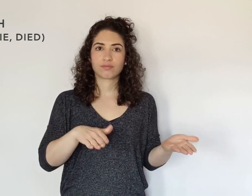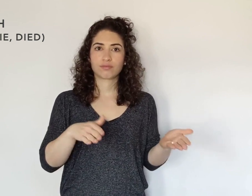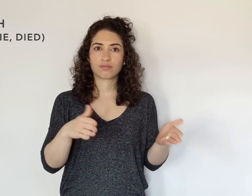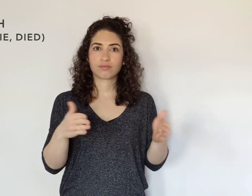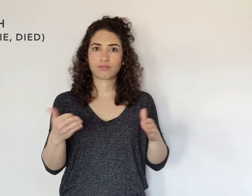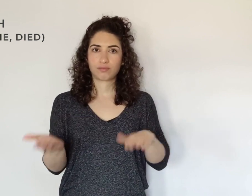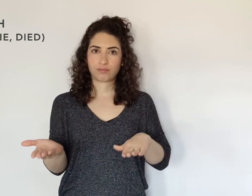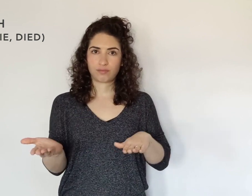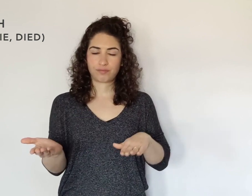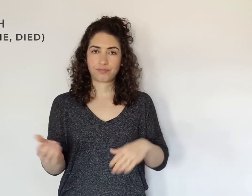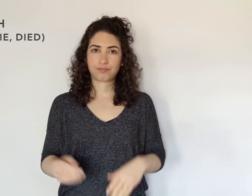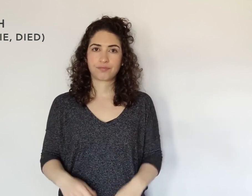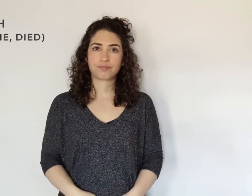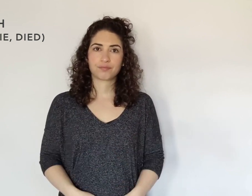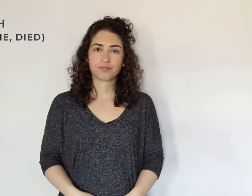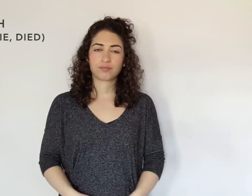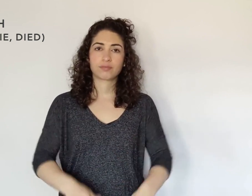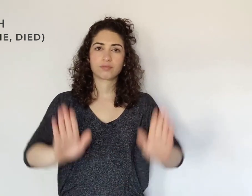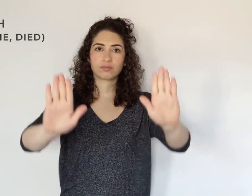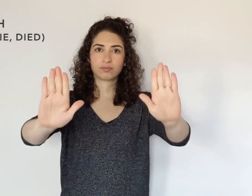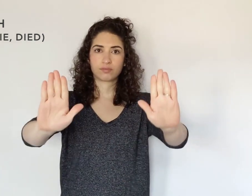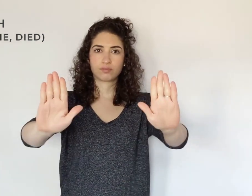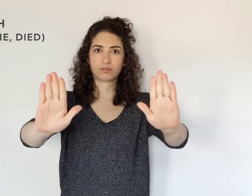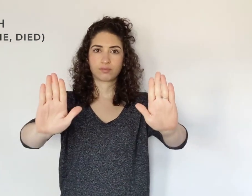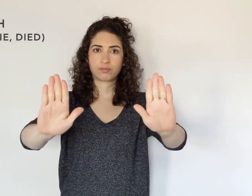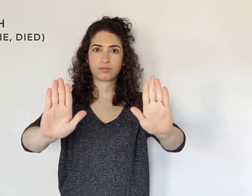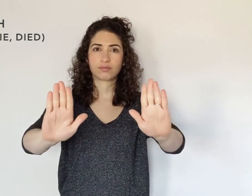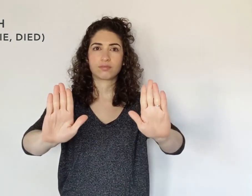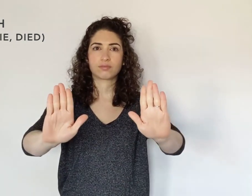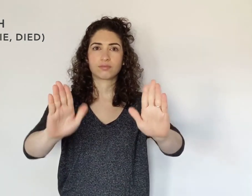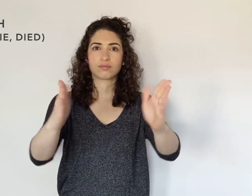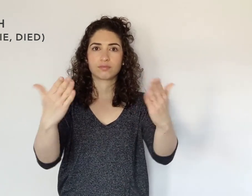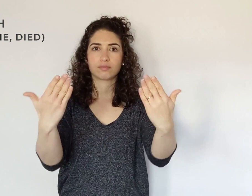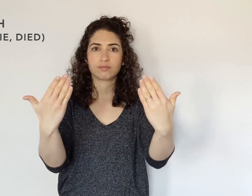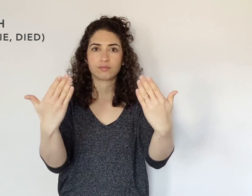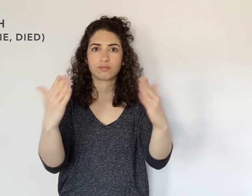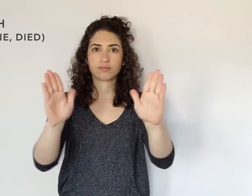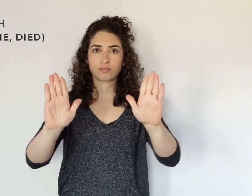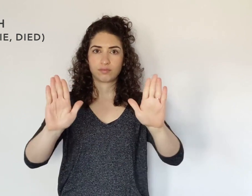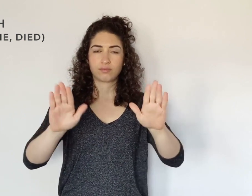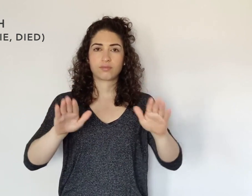DIED The flat palms: